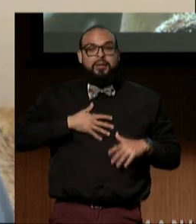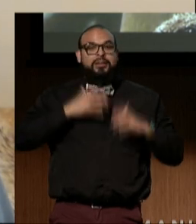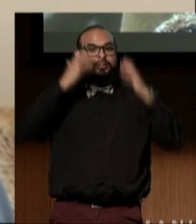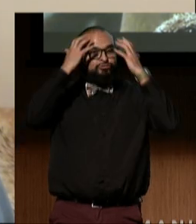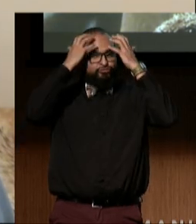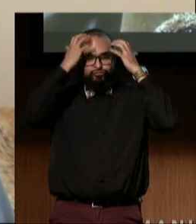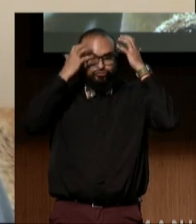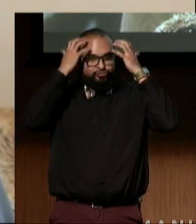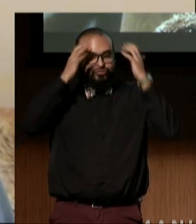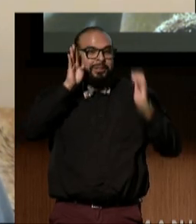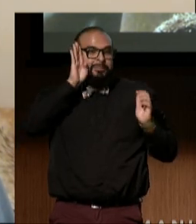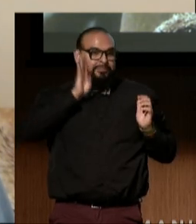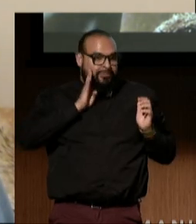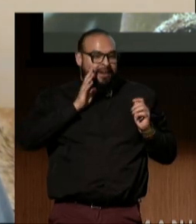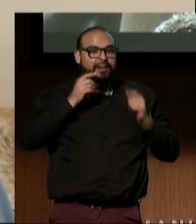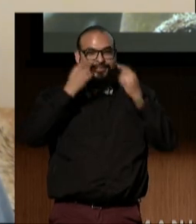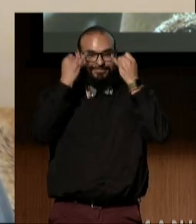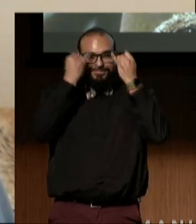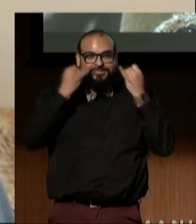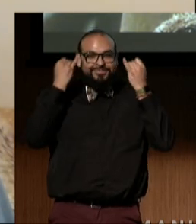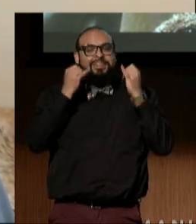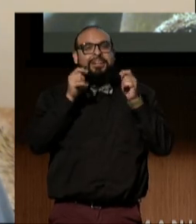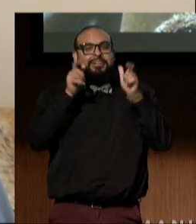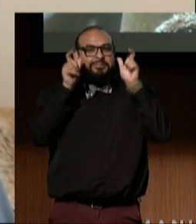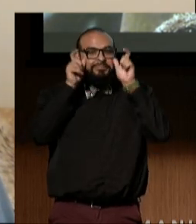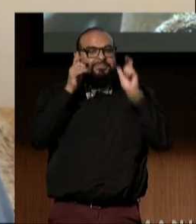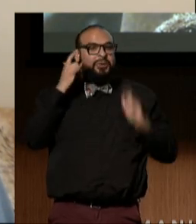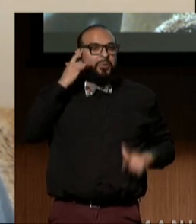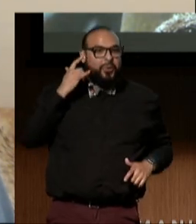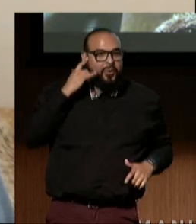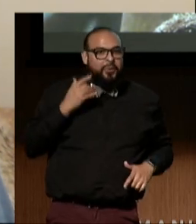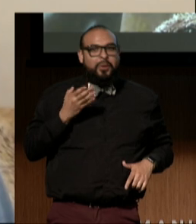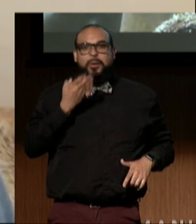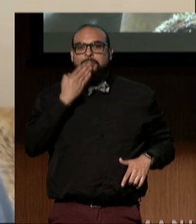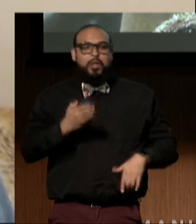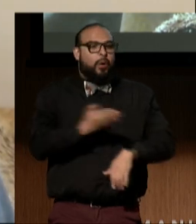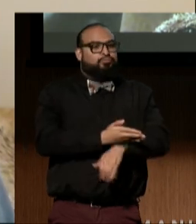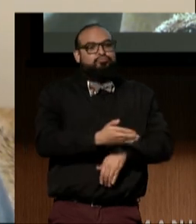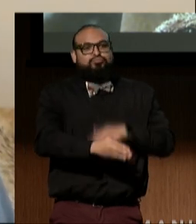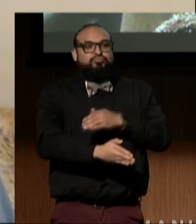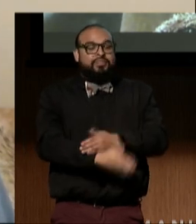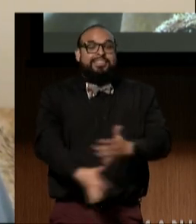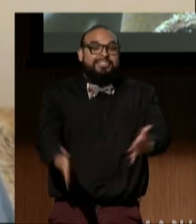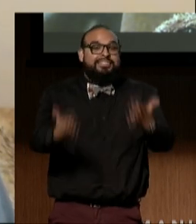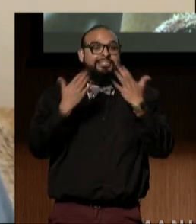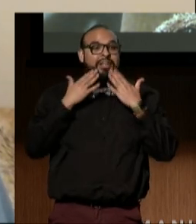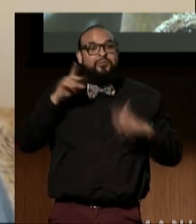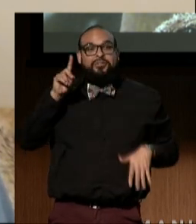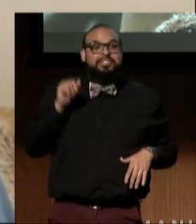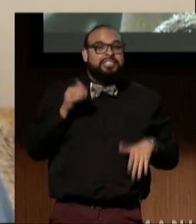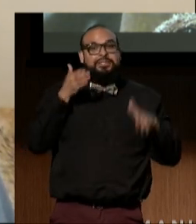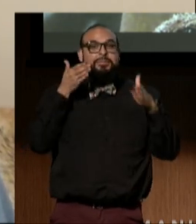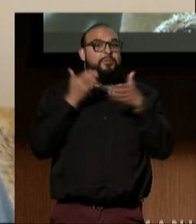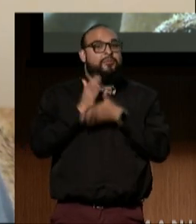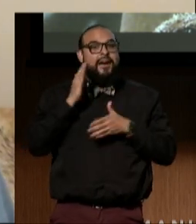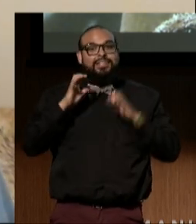wearing gold-rimmed glasses and a blue long sleeve shirt. Thank you to the Disability Rights Education and Defense Fund,